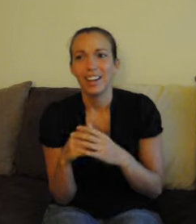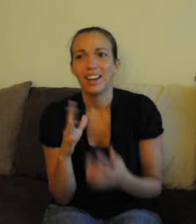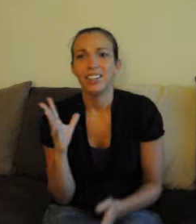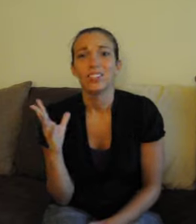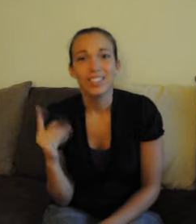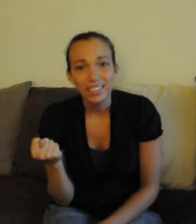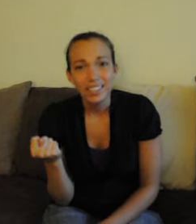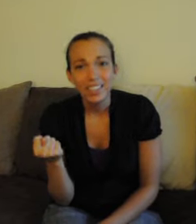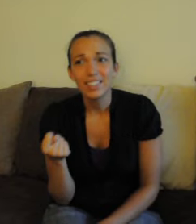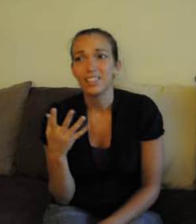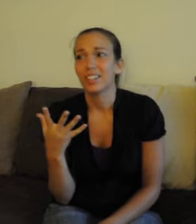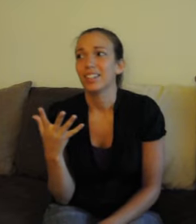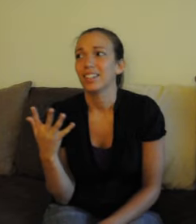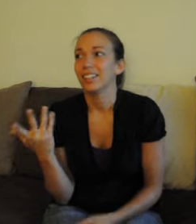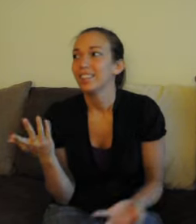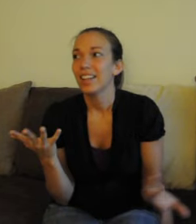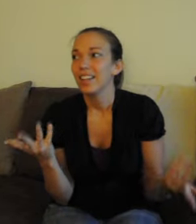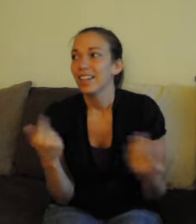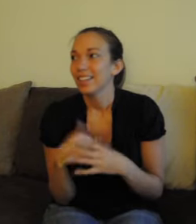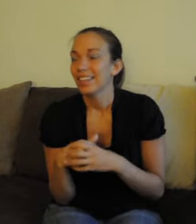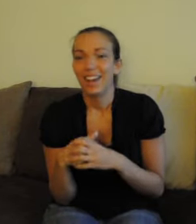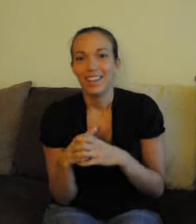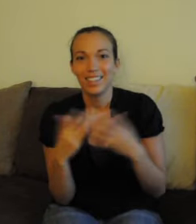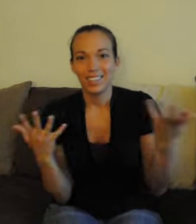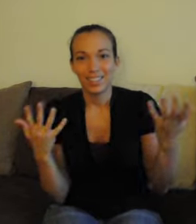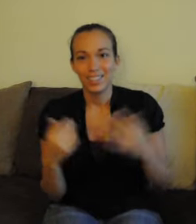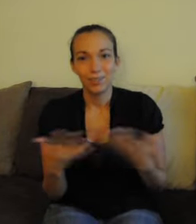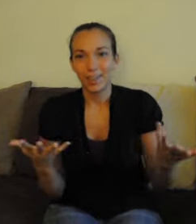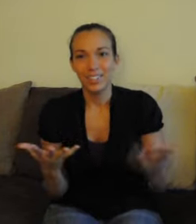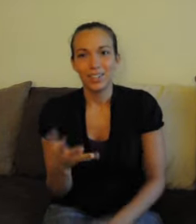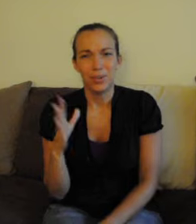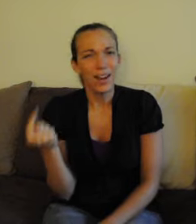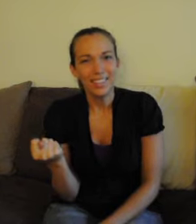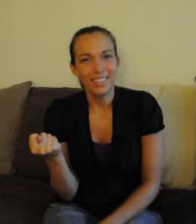are you serious?! It's just fun to do. "what?!"